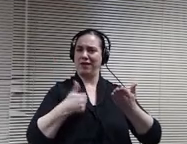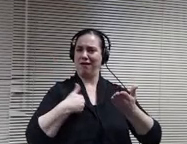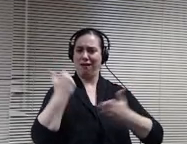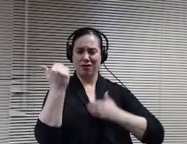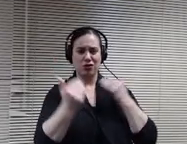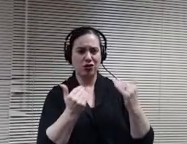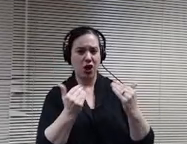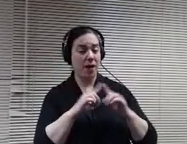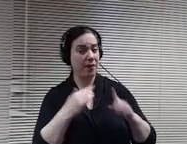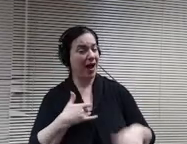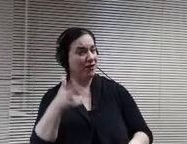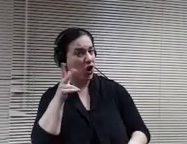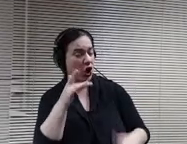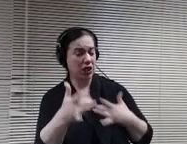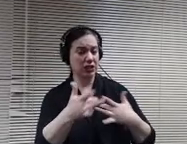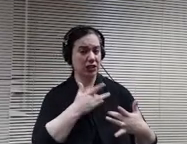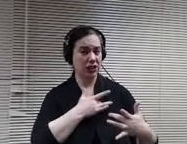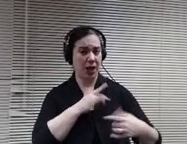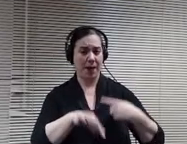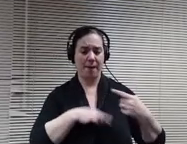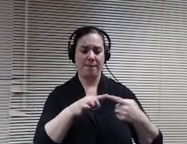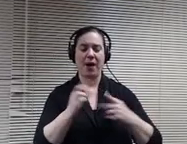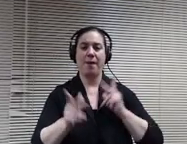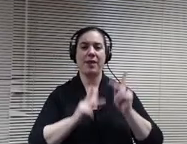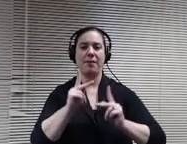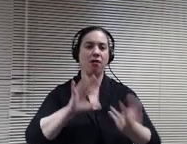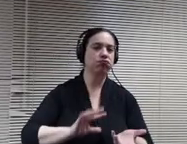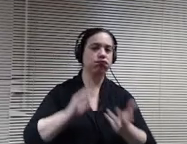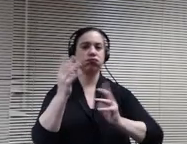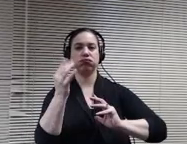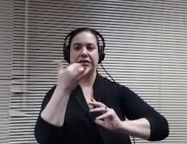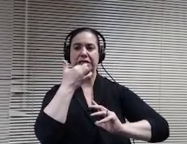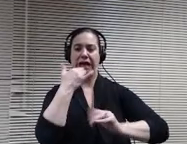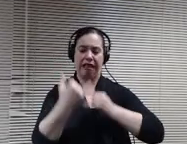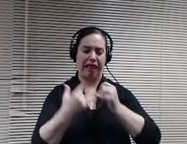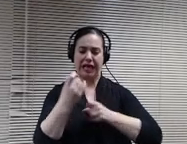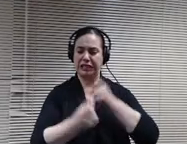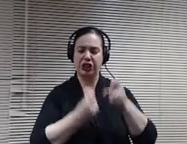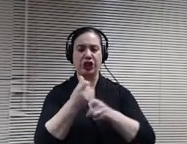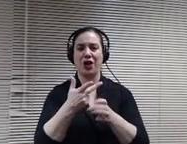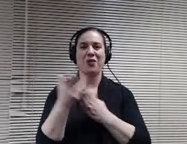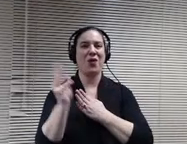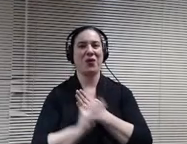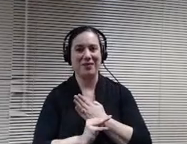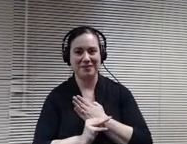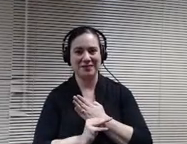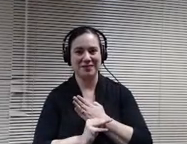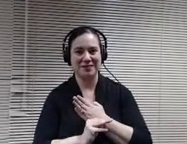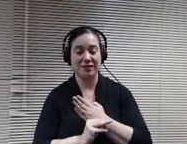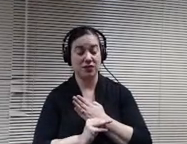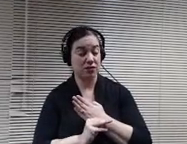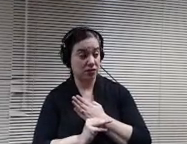Being disruptive, saying there last year the program and so just want to get your thoughts on how we help. Make sure we get the right transition plan for